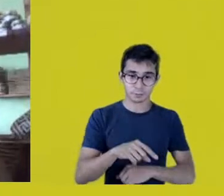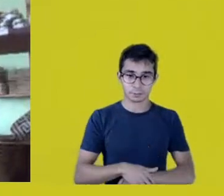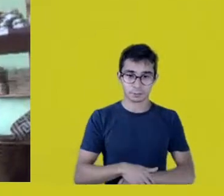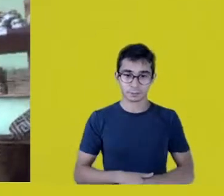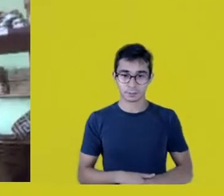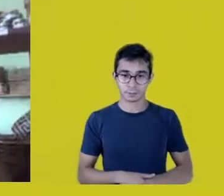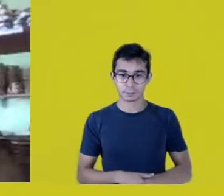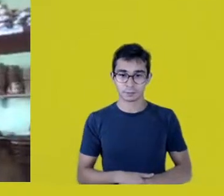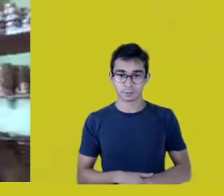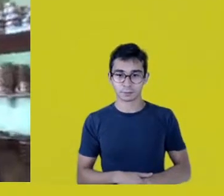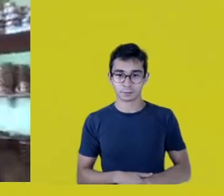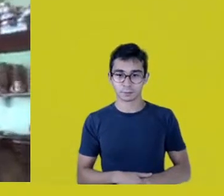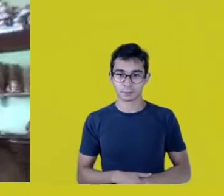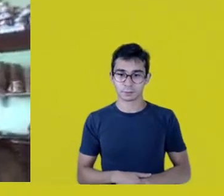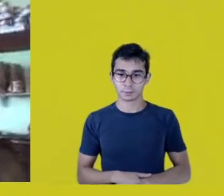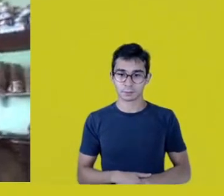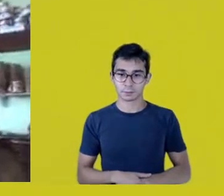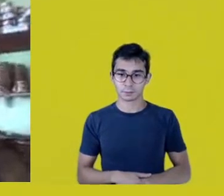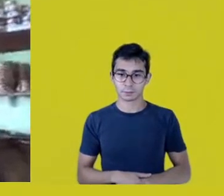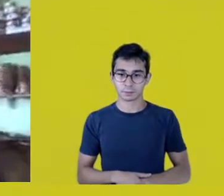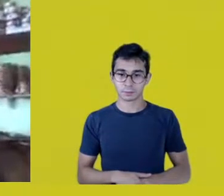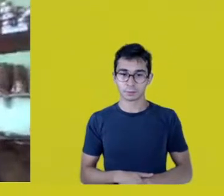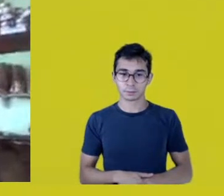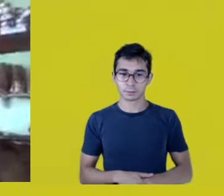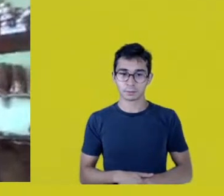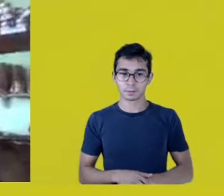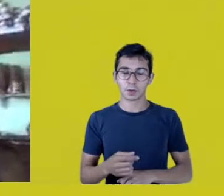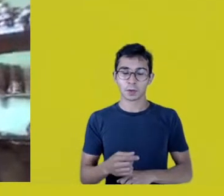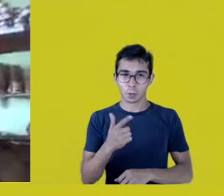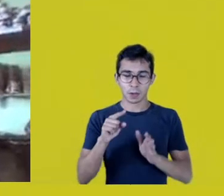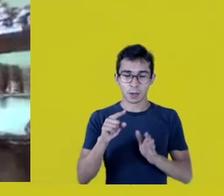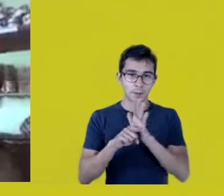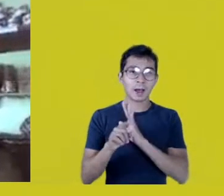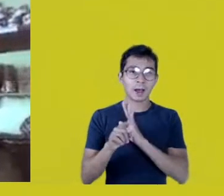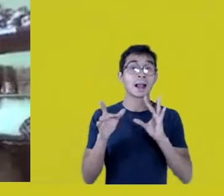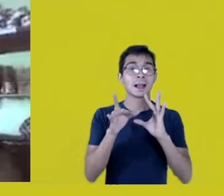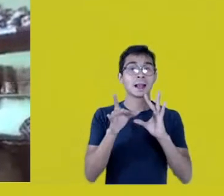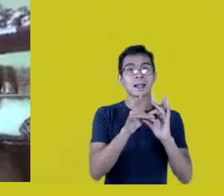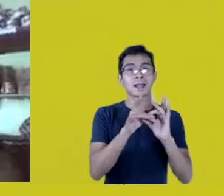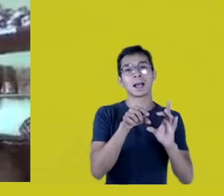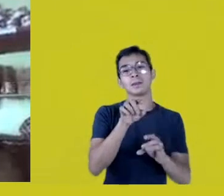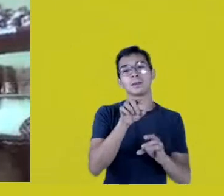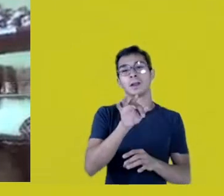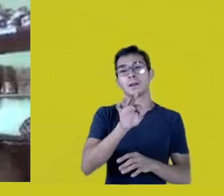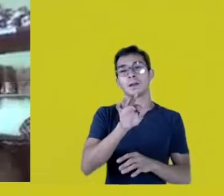which I also think is related to the topic Fernando Yamamoto mentioned: